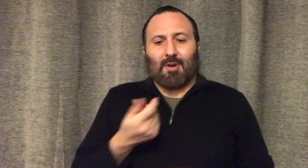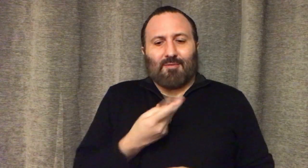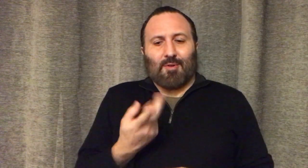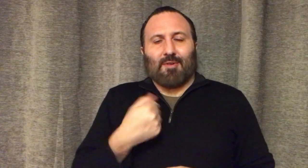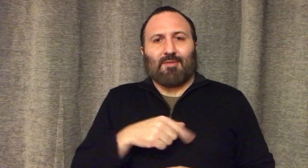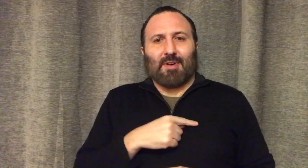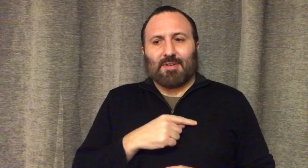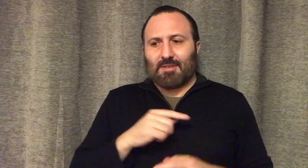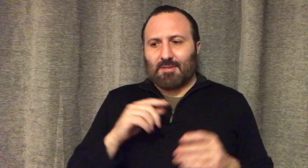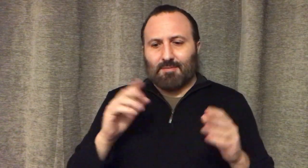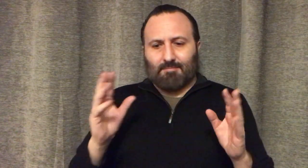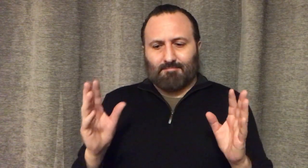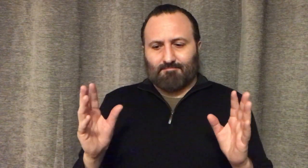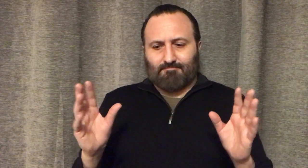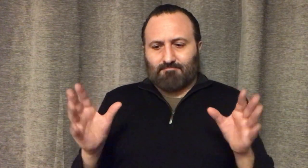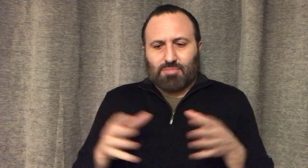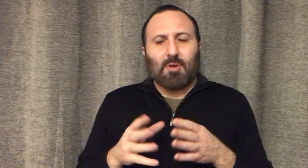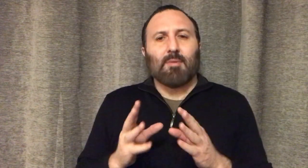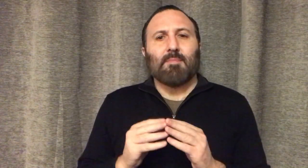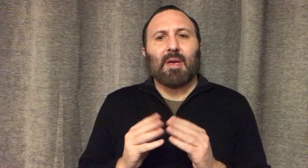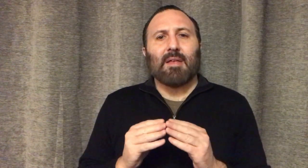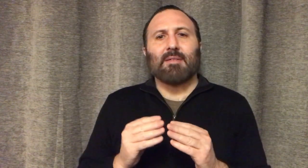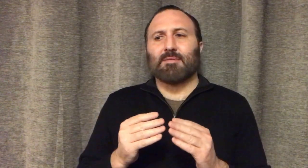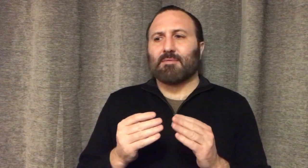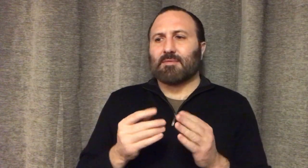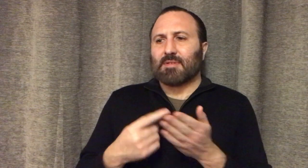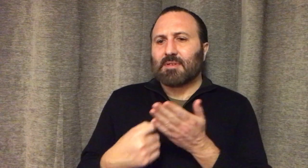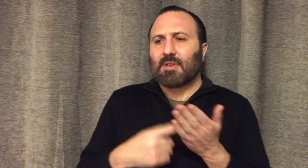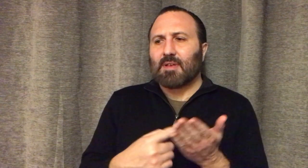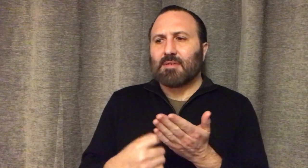So, a few of us met up for committee meetings to figure out